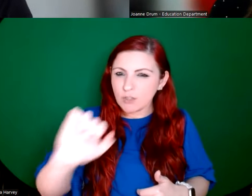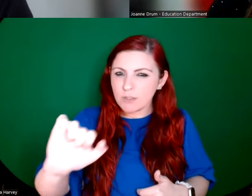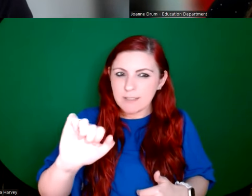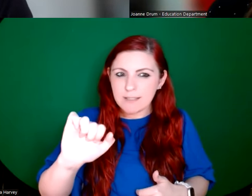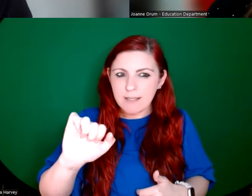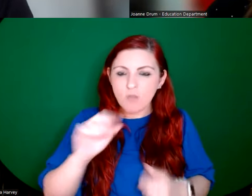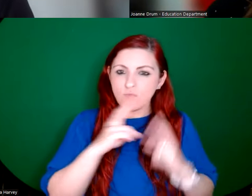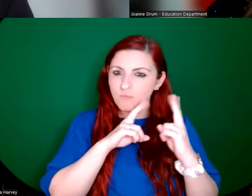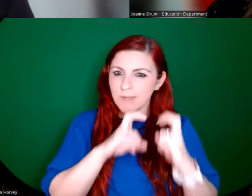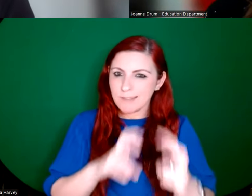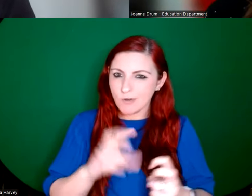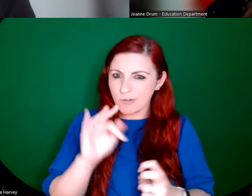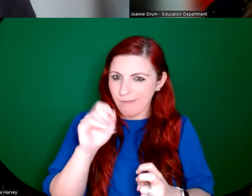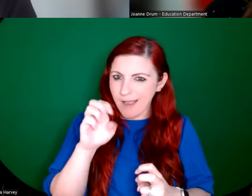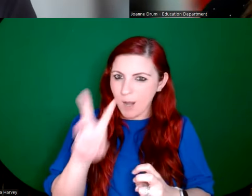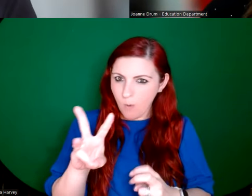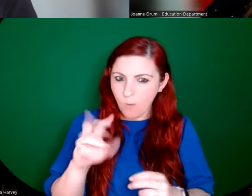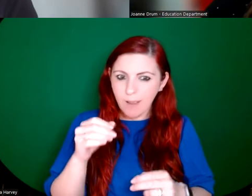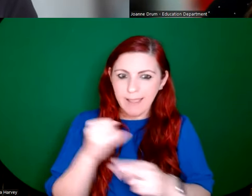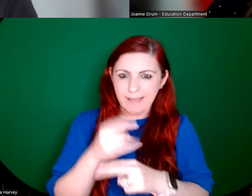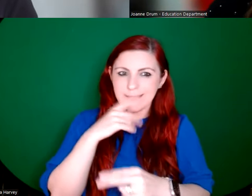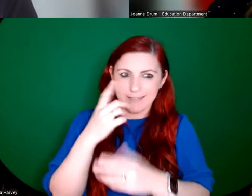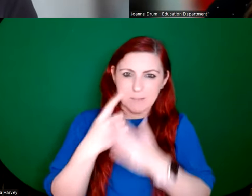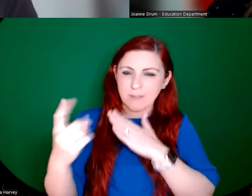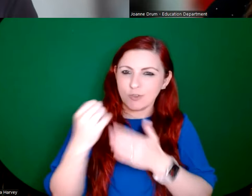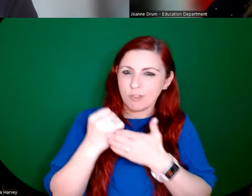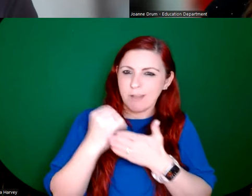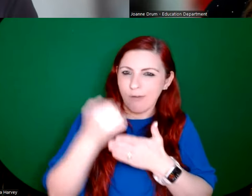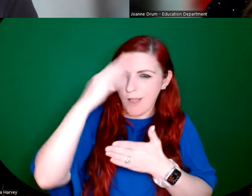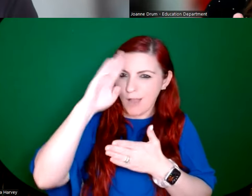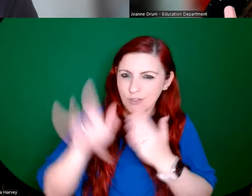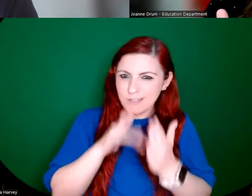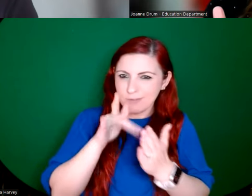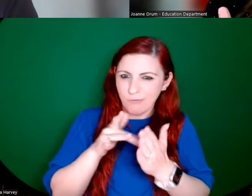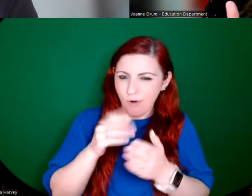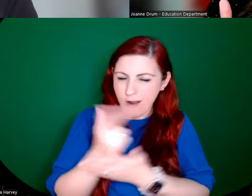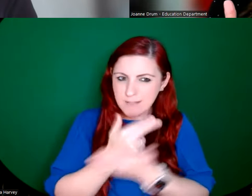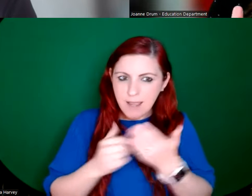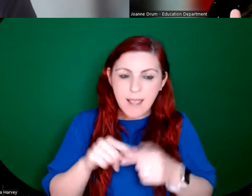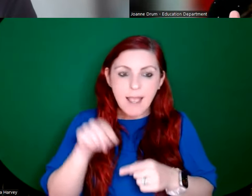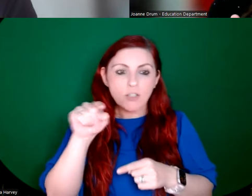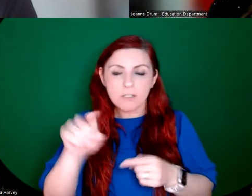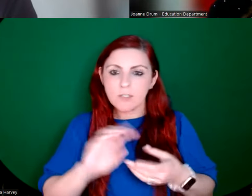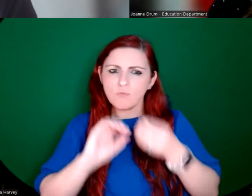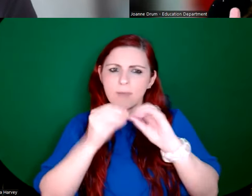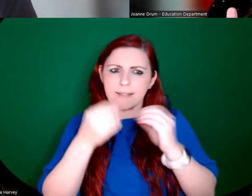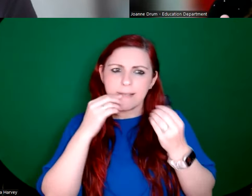Fellow in the Centre for the Study of Irish art, and has curated this exhibition, which is in a space that the Centre for the Study of Irish art are